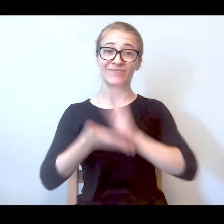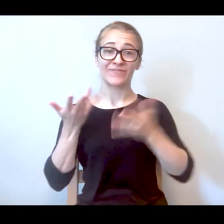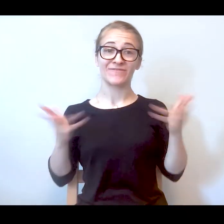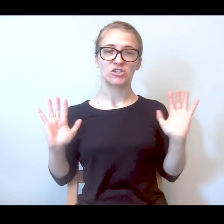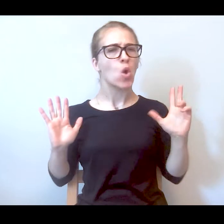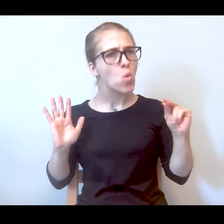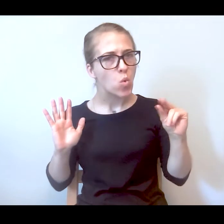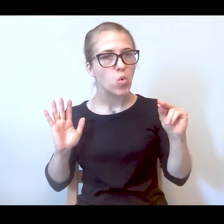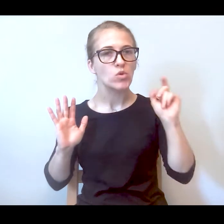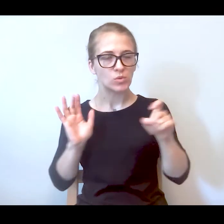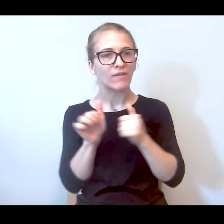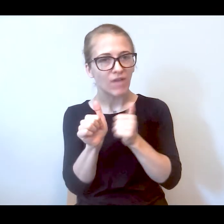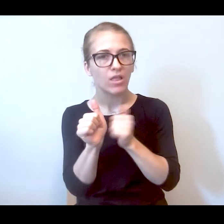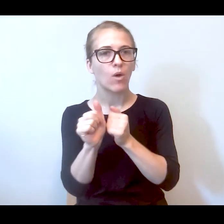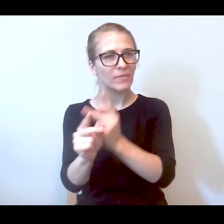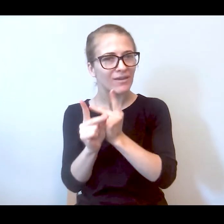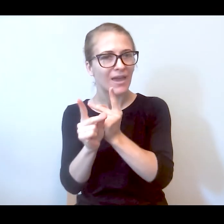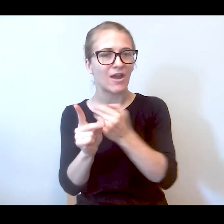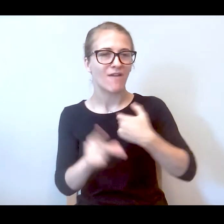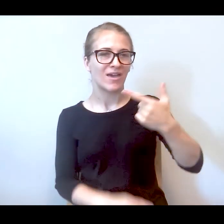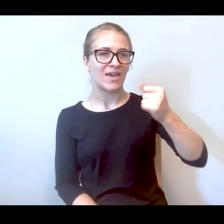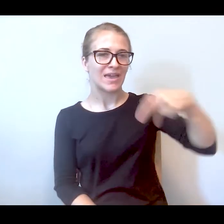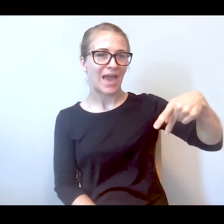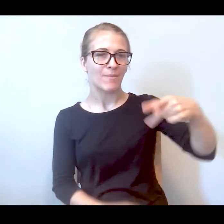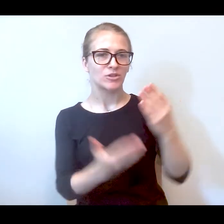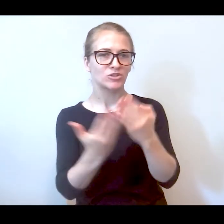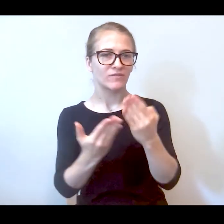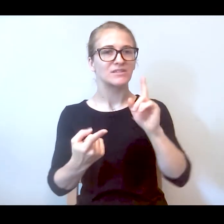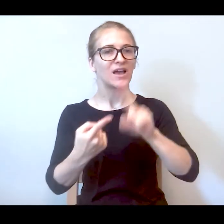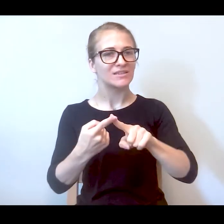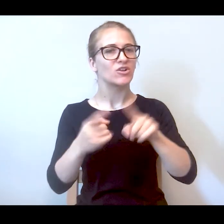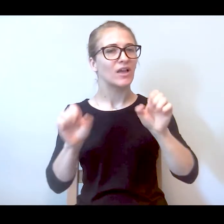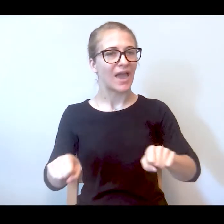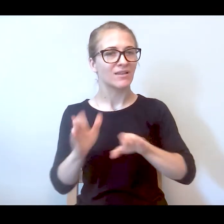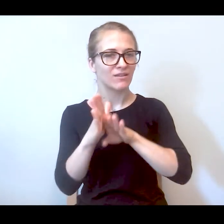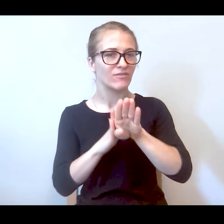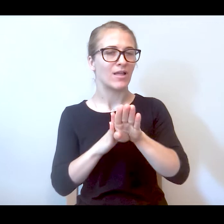somebody and provide a gap service until they can develop a permanent network of supports that that's